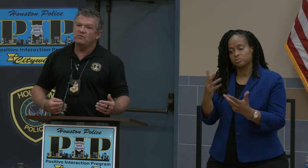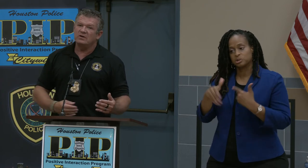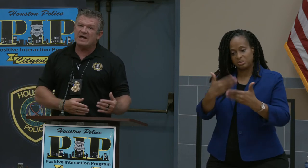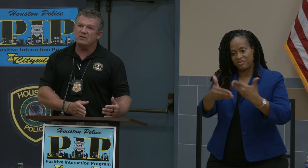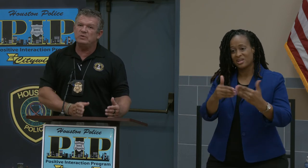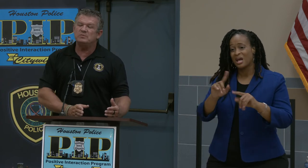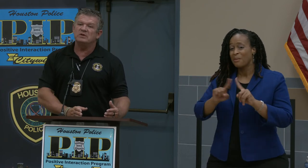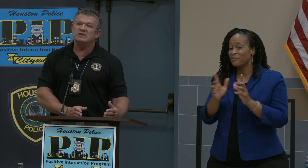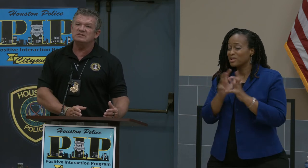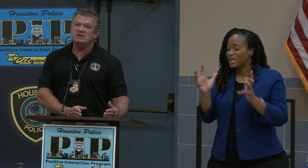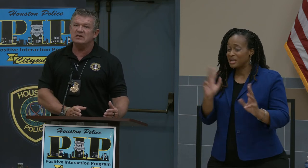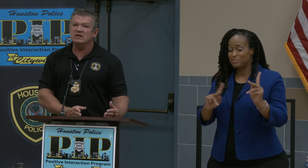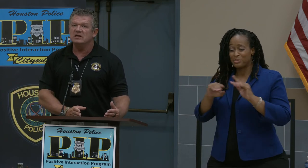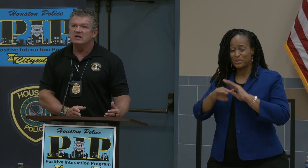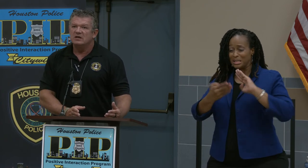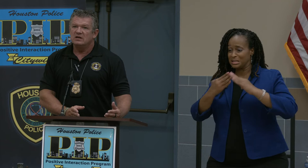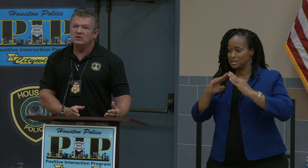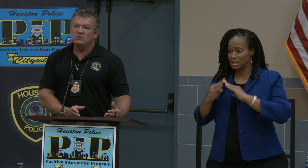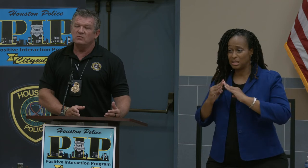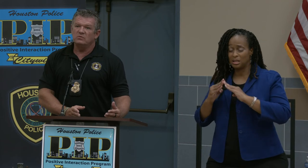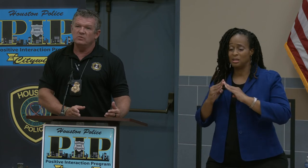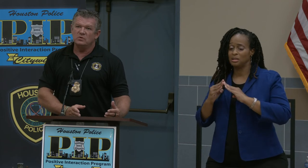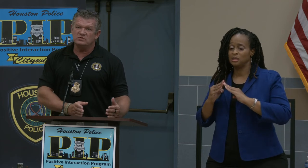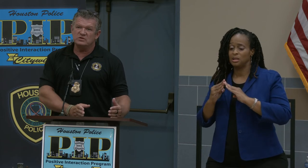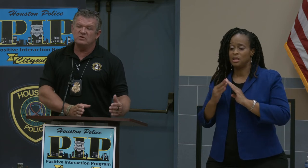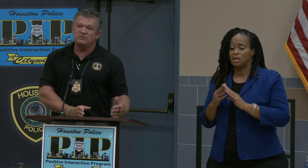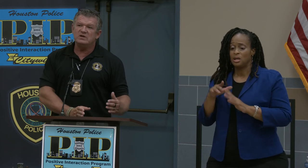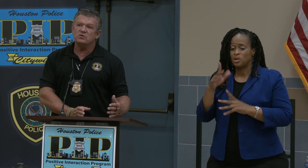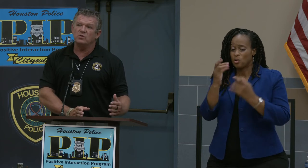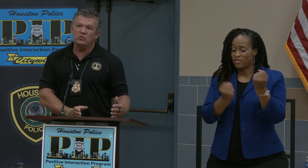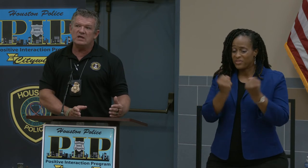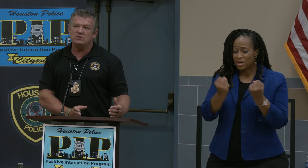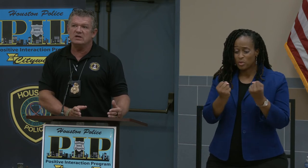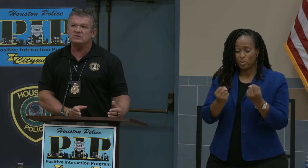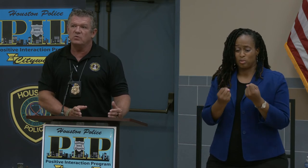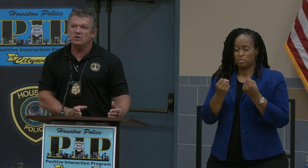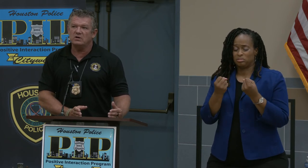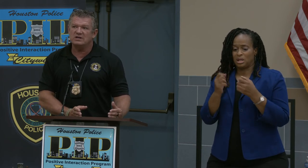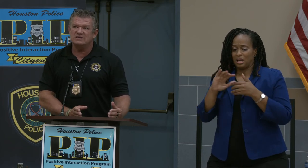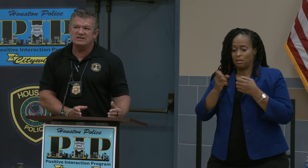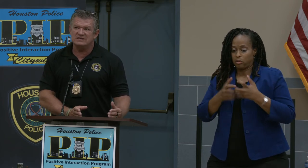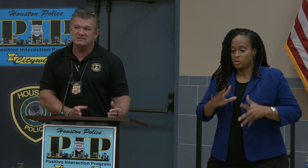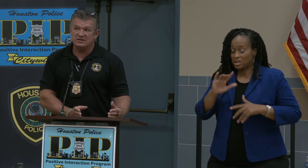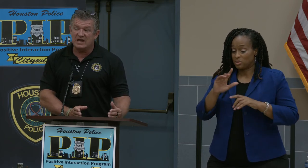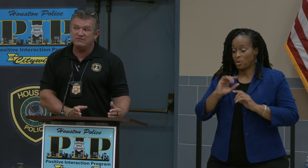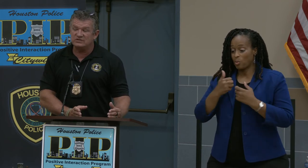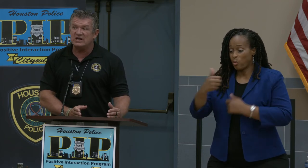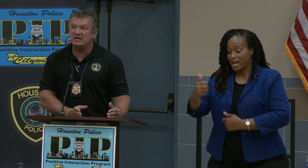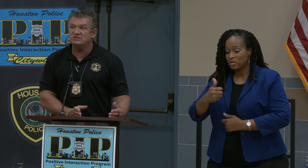for a lot of people in this city, losing your vehicle the way you get to work is life-changing.